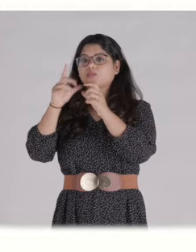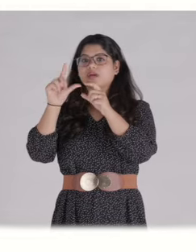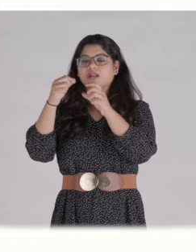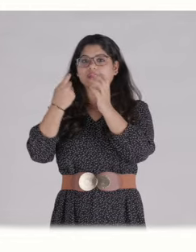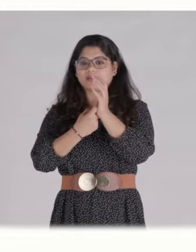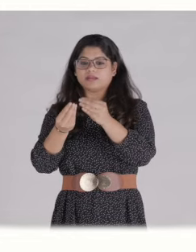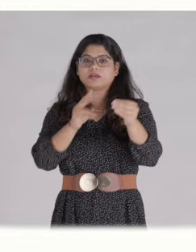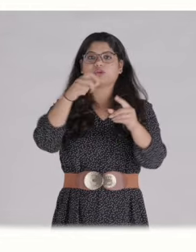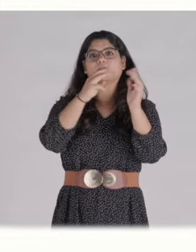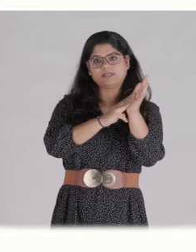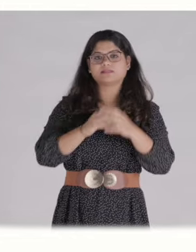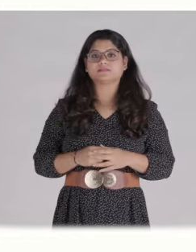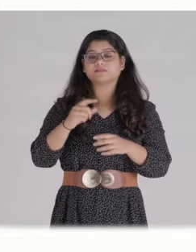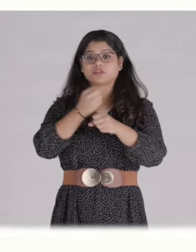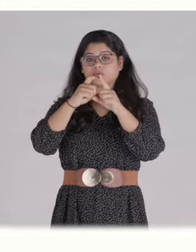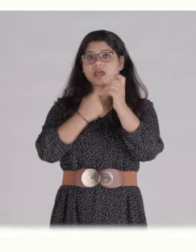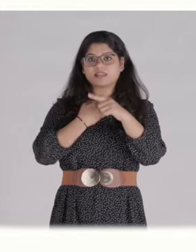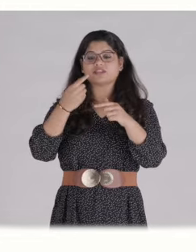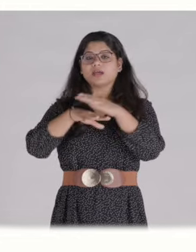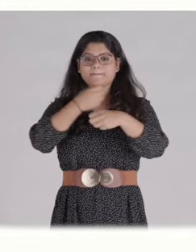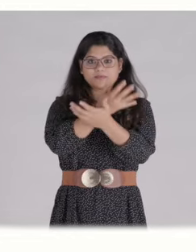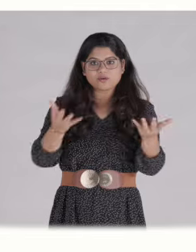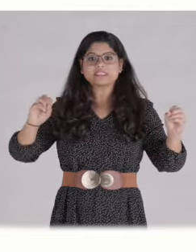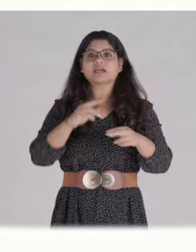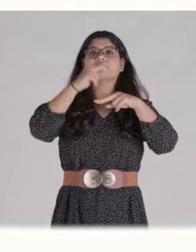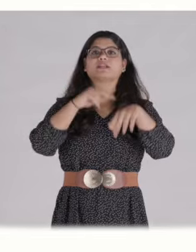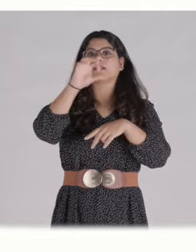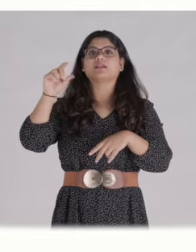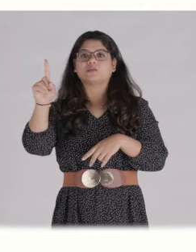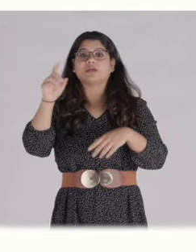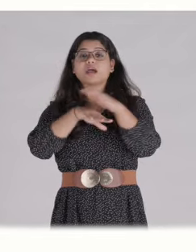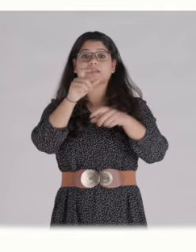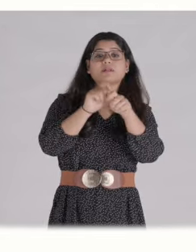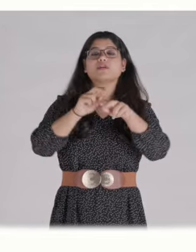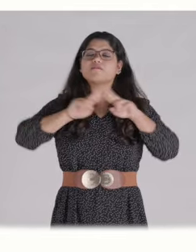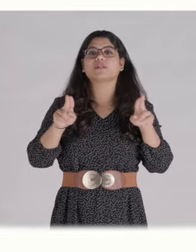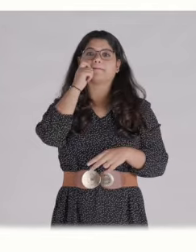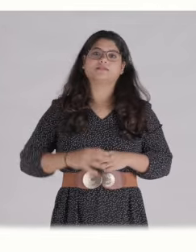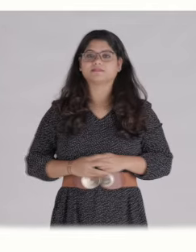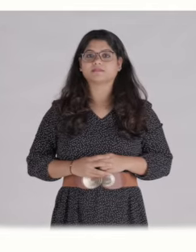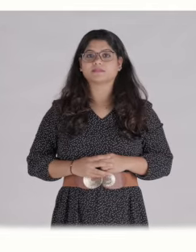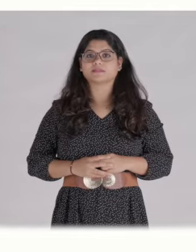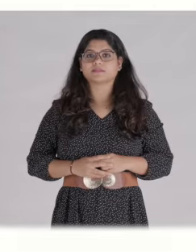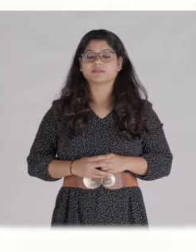A Godrej Consumer Product Limited factory came up here in 1991, with a workforce made up almost entirely of men.